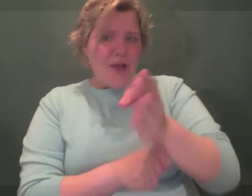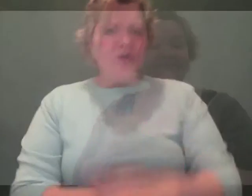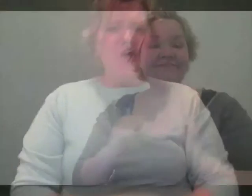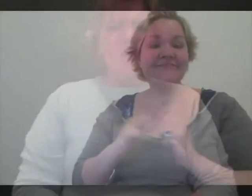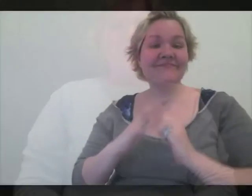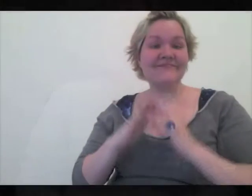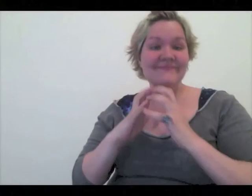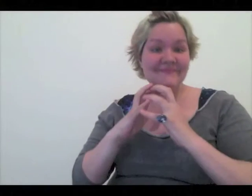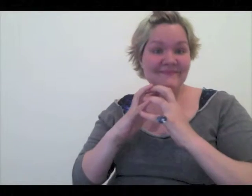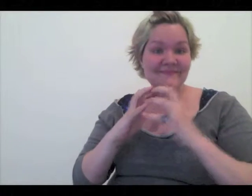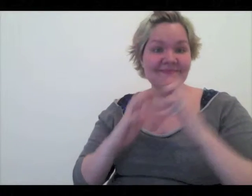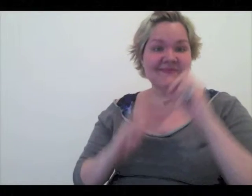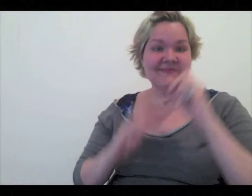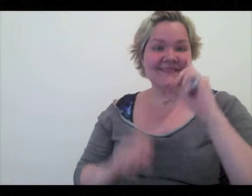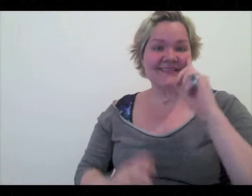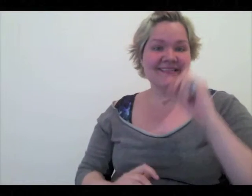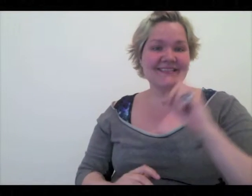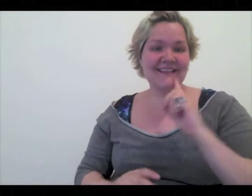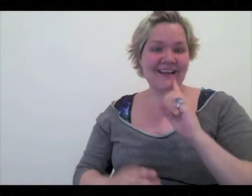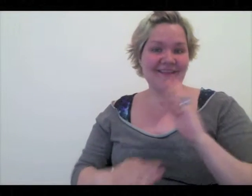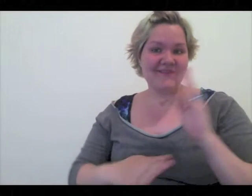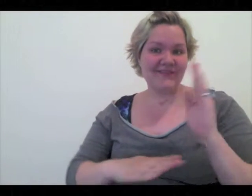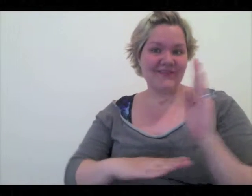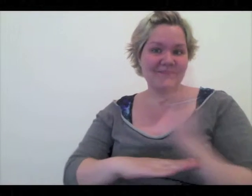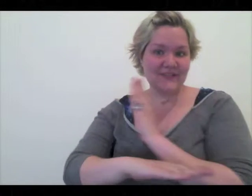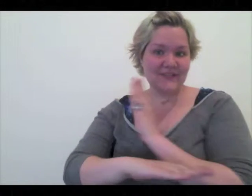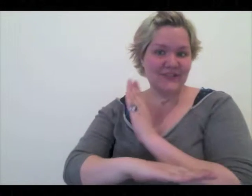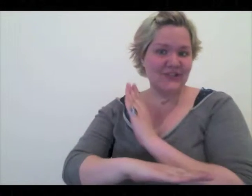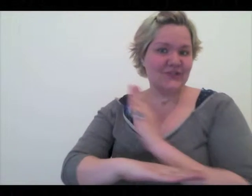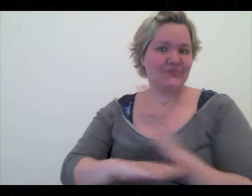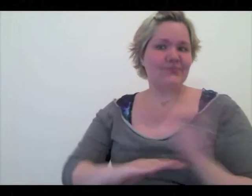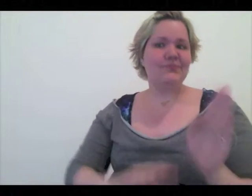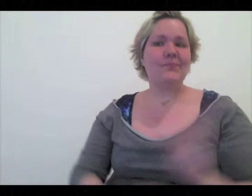Founding Deaf Spectrum.